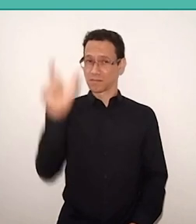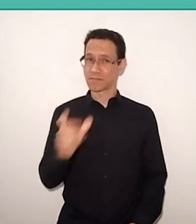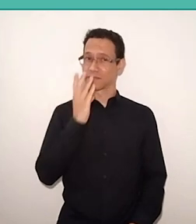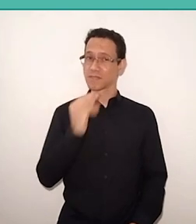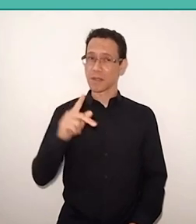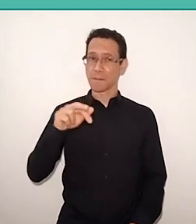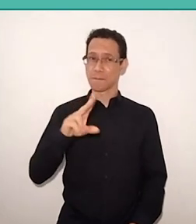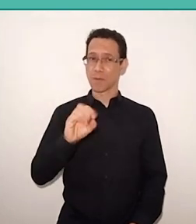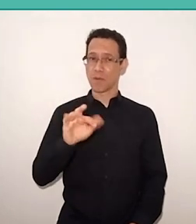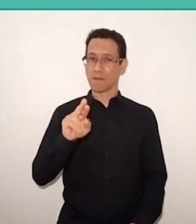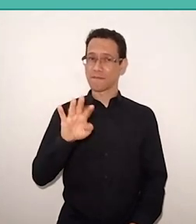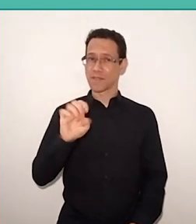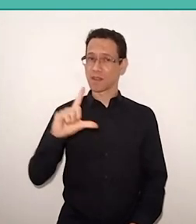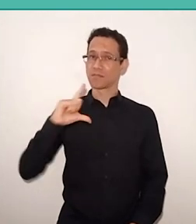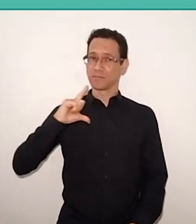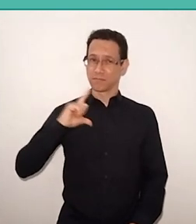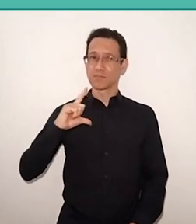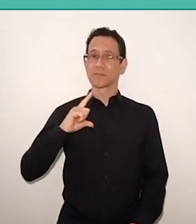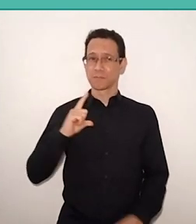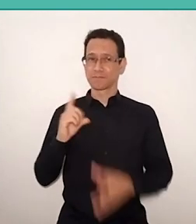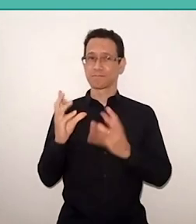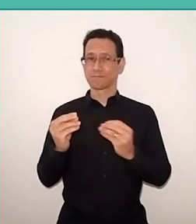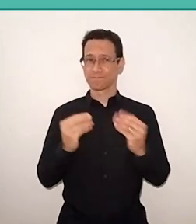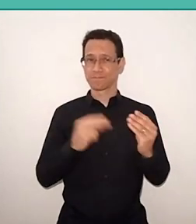has many people that didn't read him and didn't like,